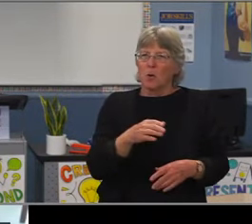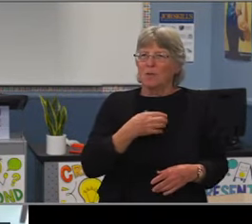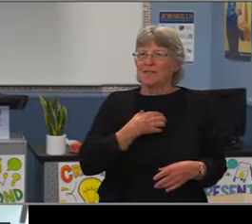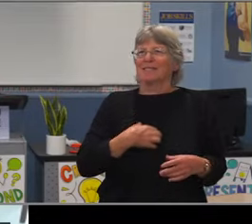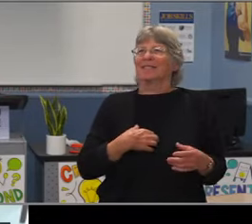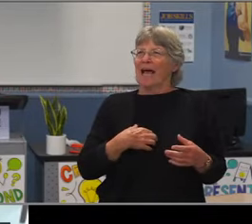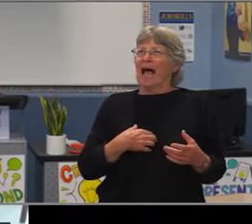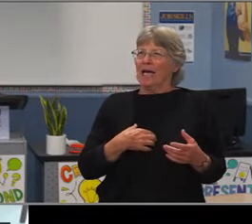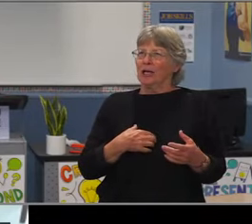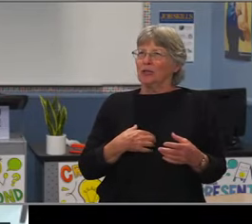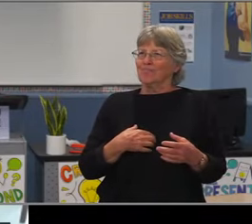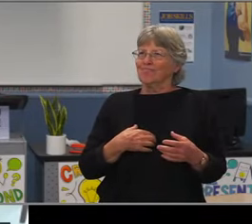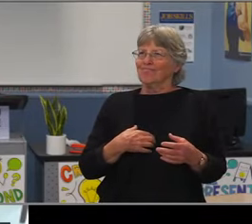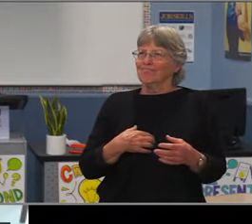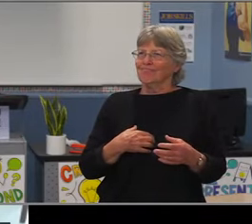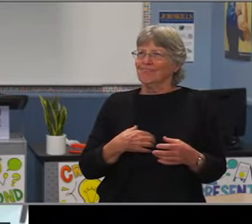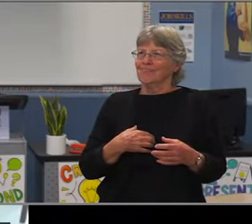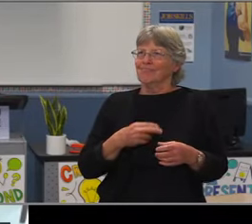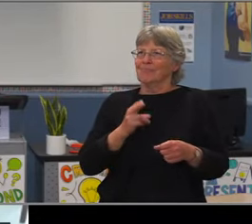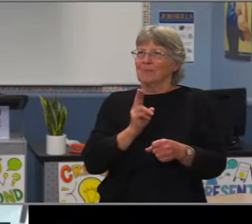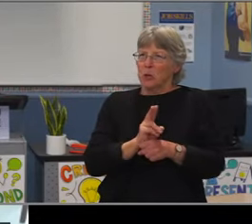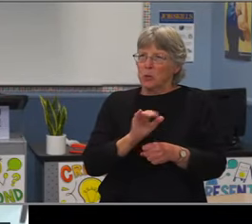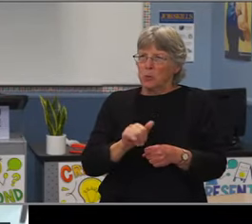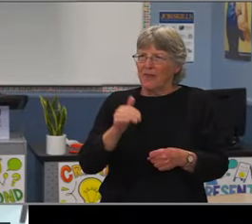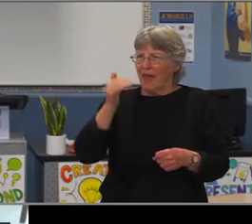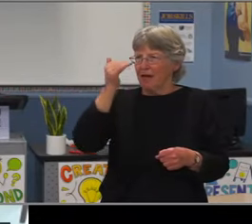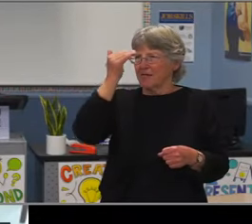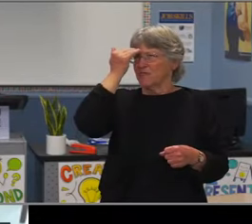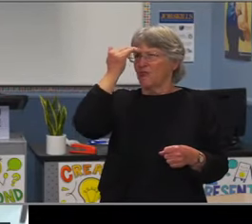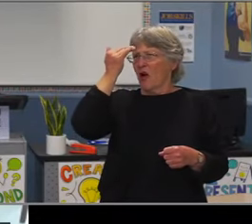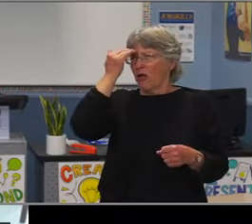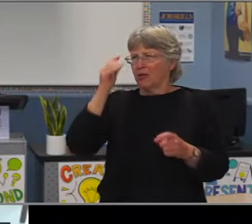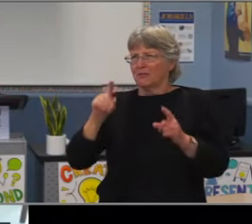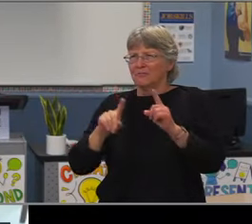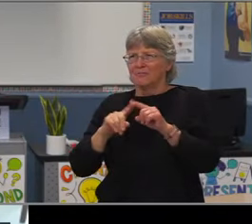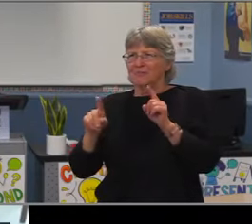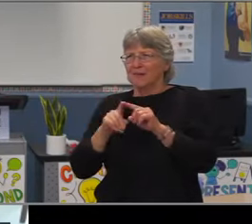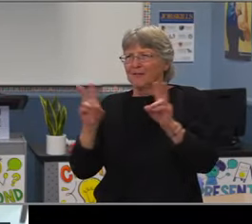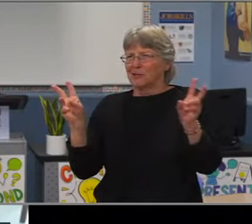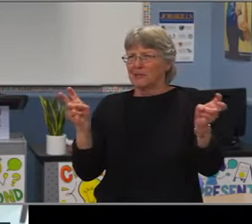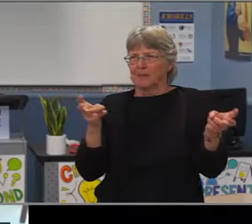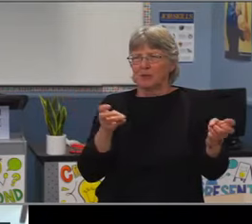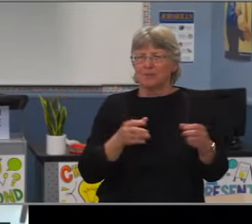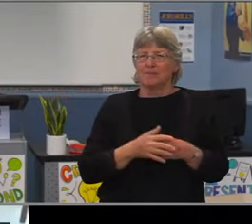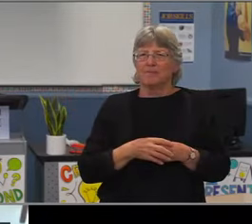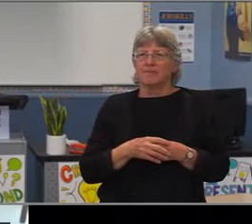So, Dr. Lund's gonna take off from here and go into a presentation that he planned